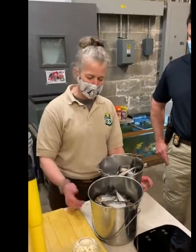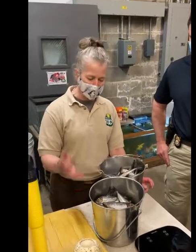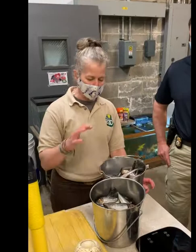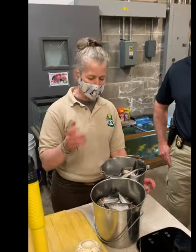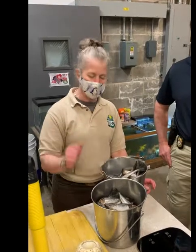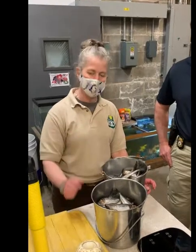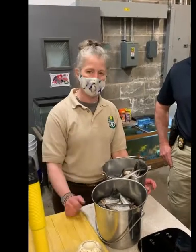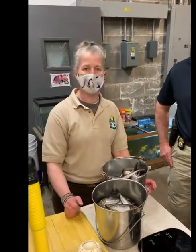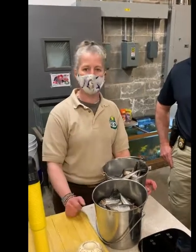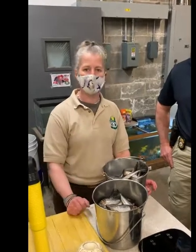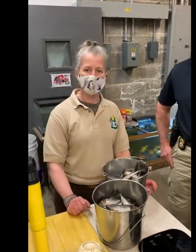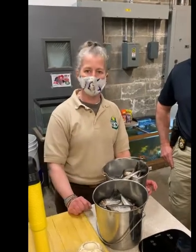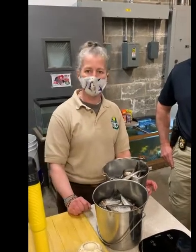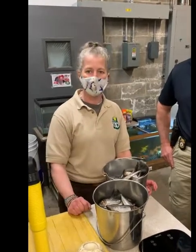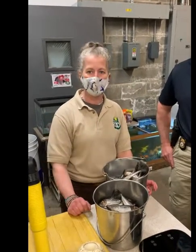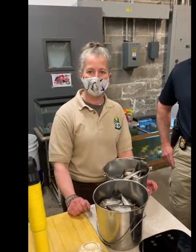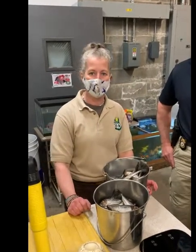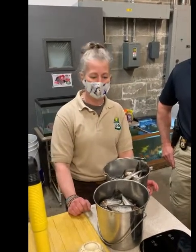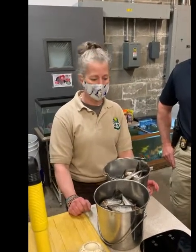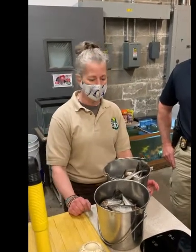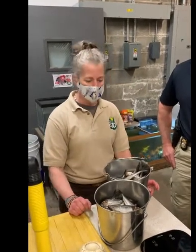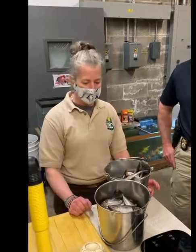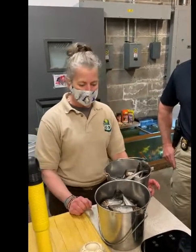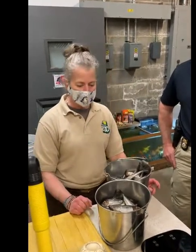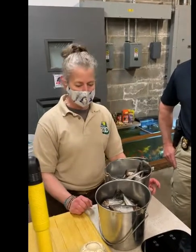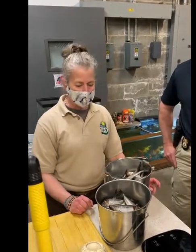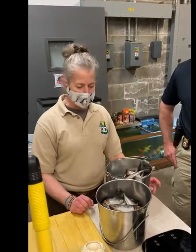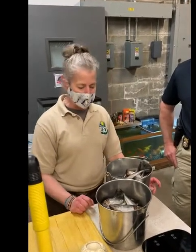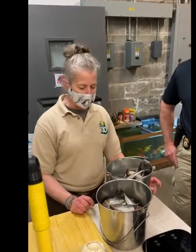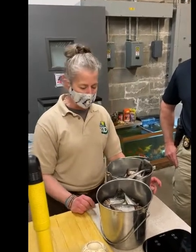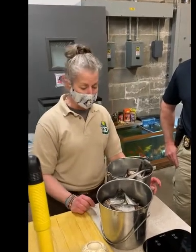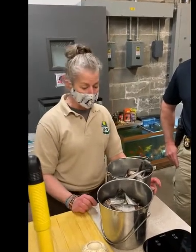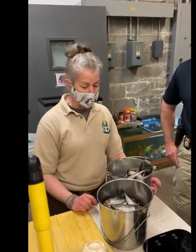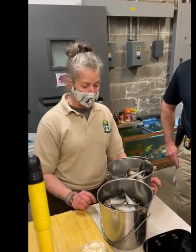and that can fluctuate depending on the time of year, anywhere from just a couple pounds all the way